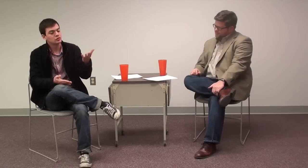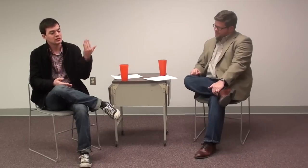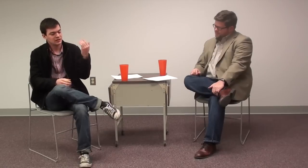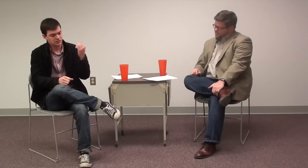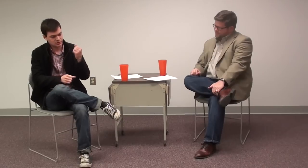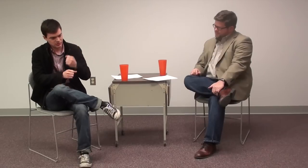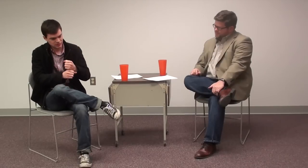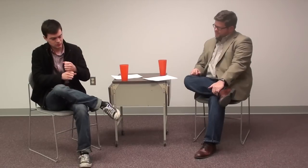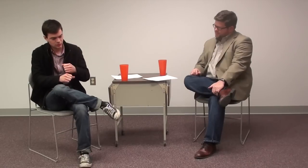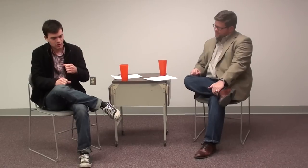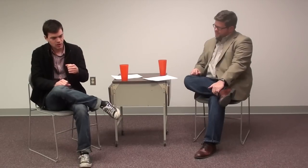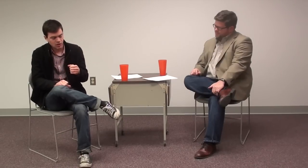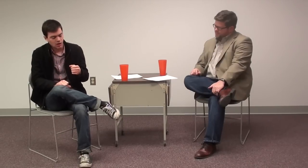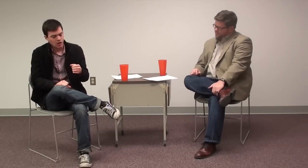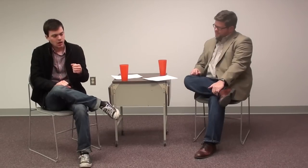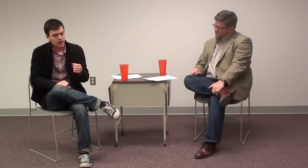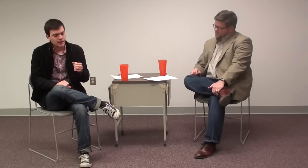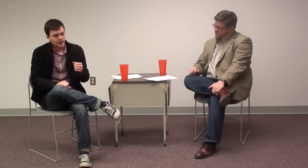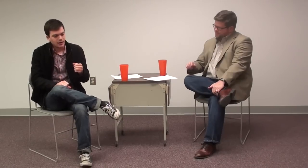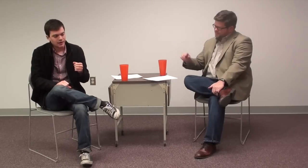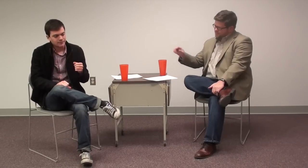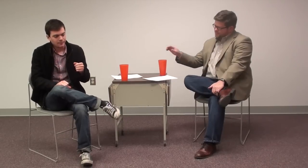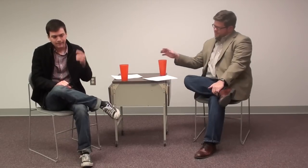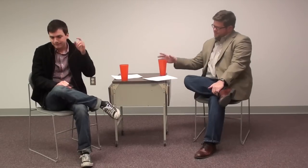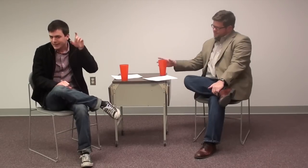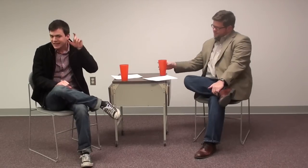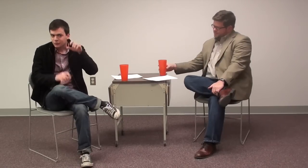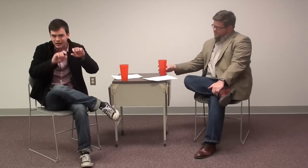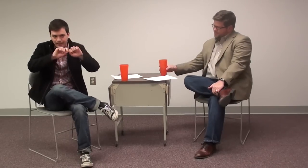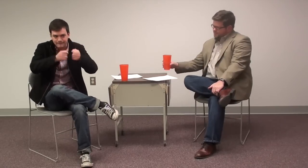When I was in NYC last year, my hearing aid was broken.